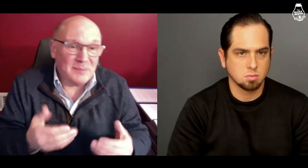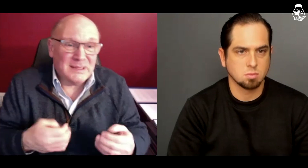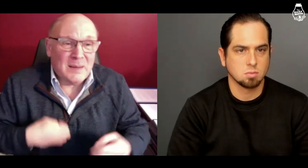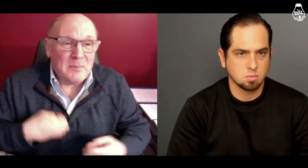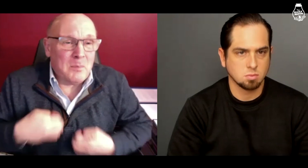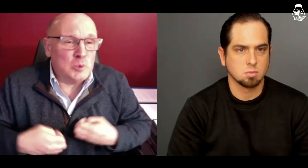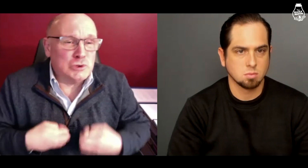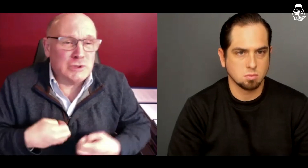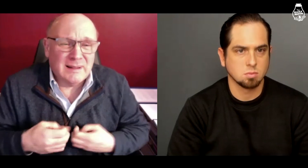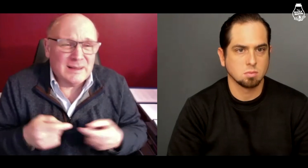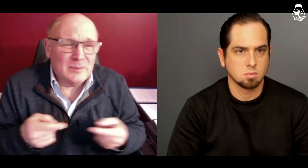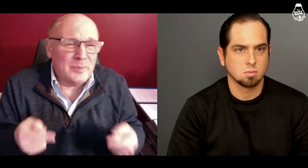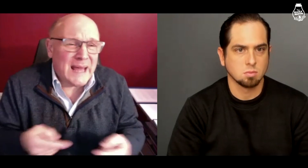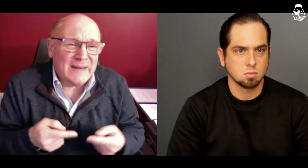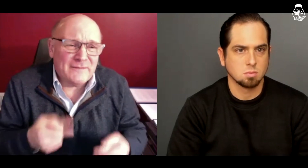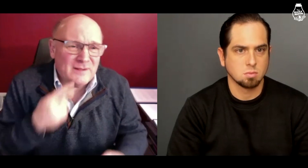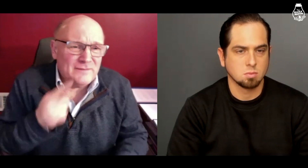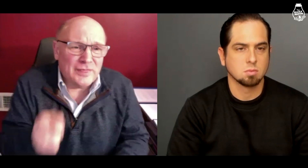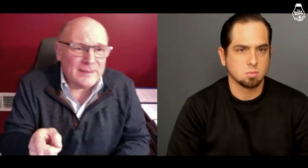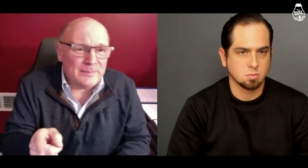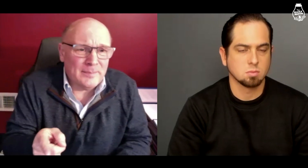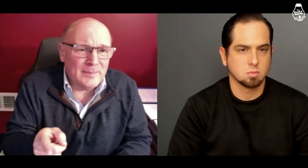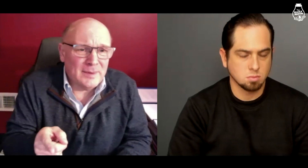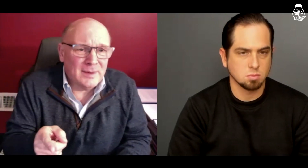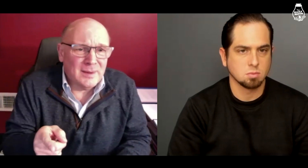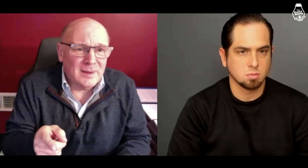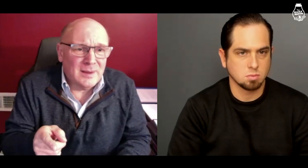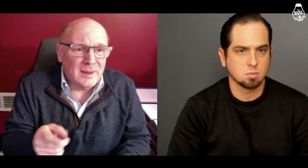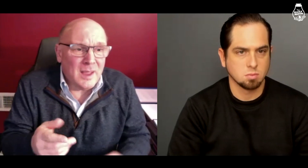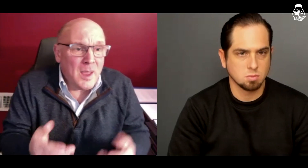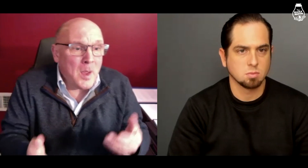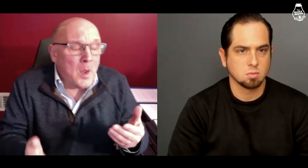Maybe it is too emotionally painful for them.